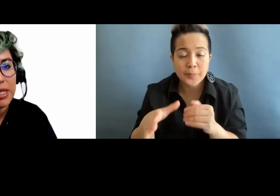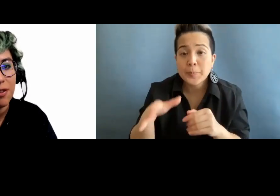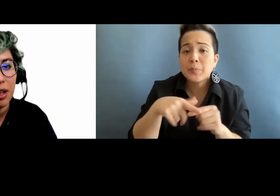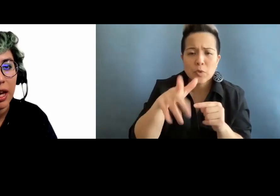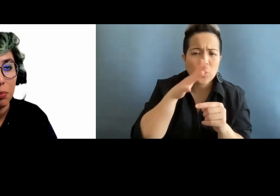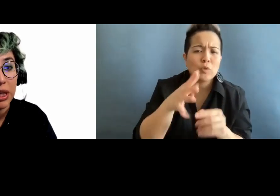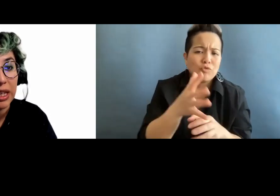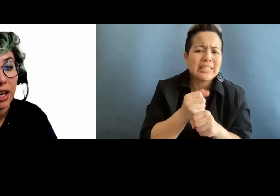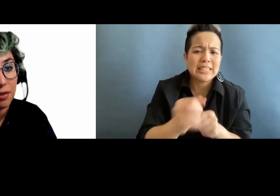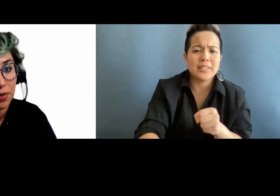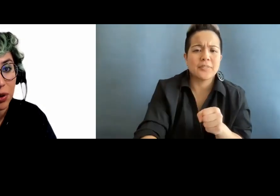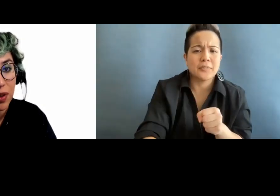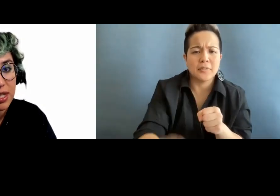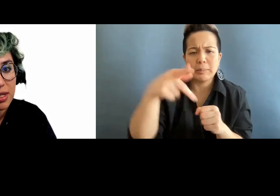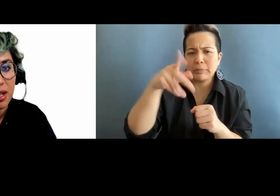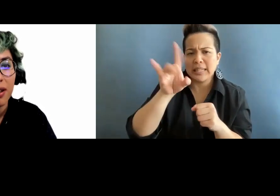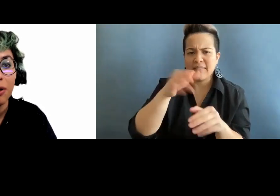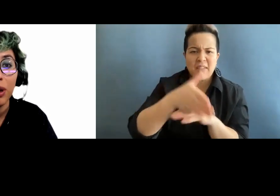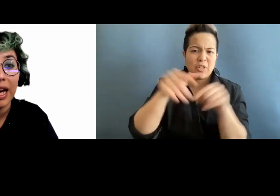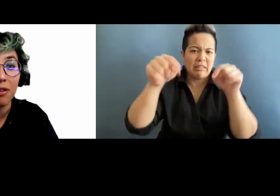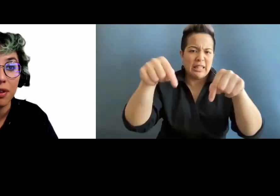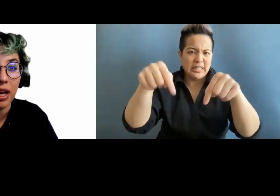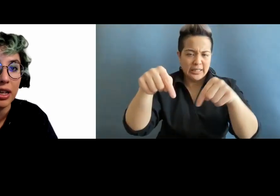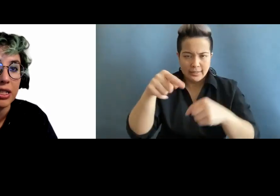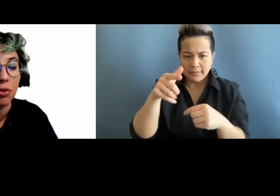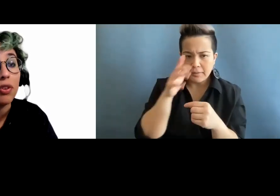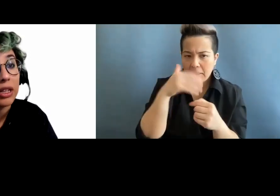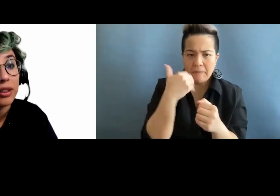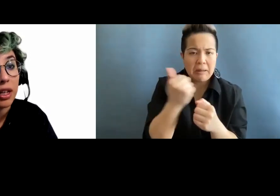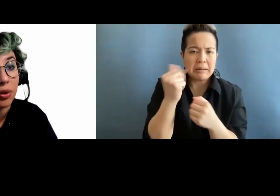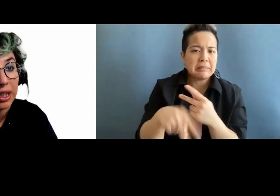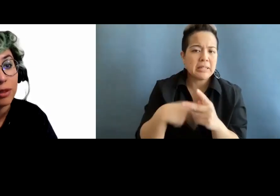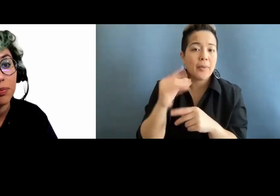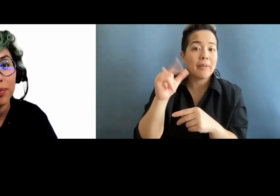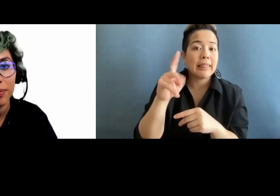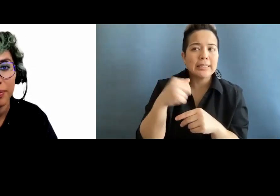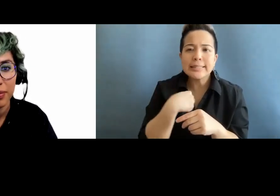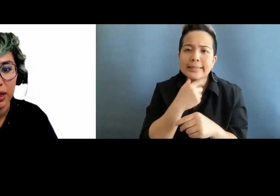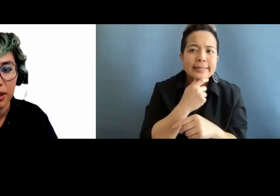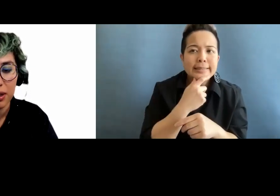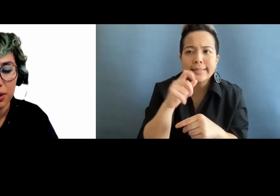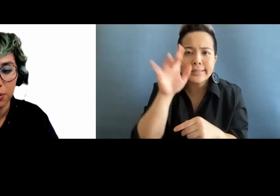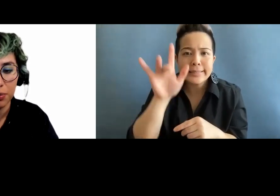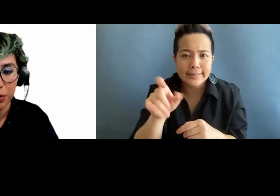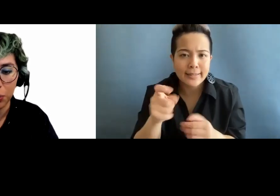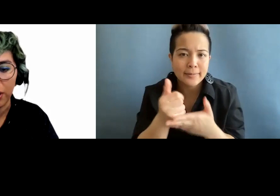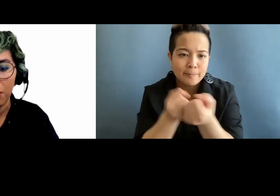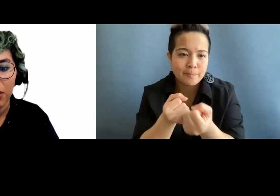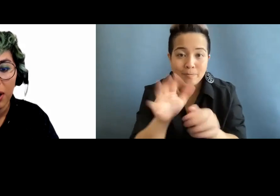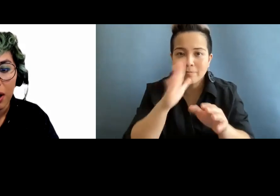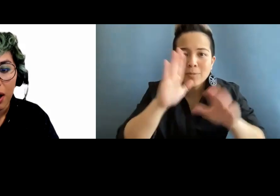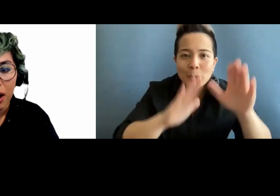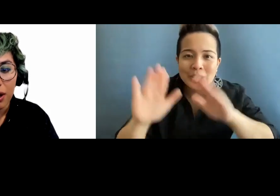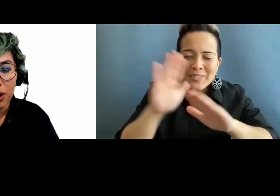receiving a PDF after this that will have any type of links that you need. So don't worry.